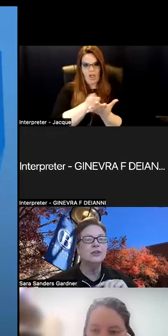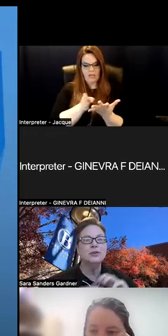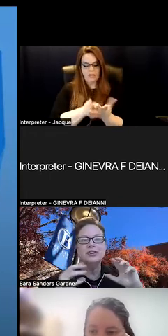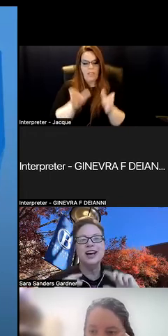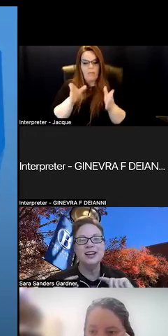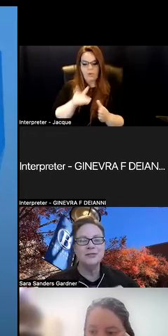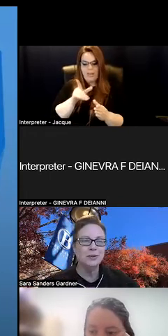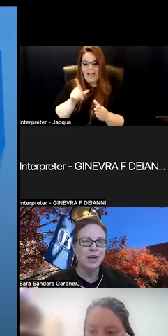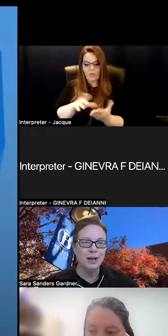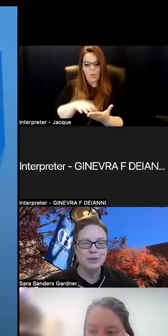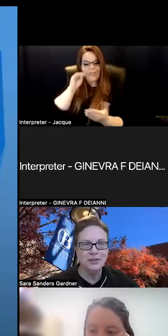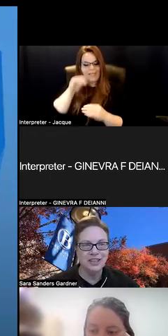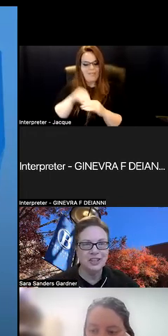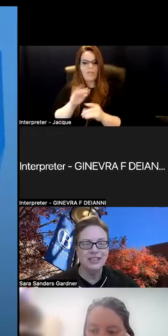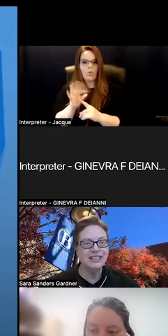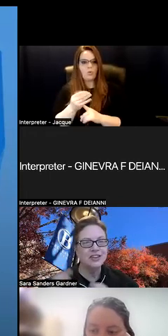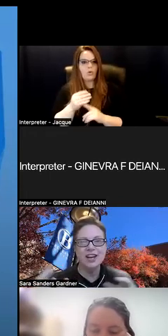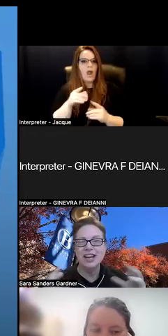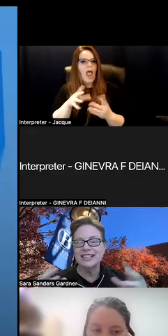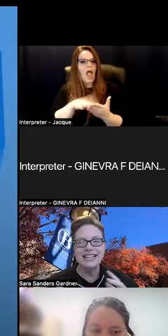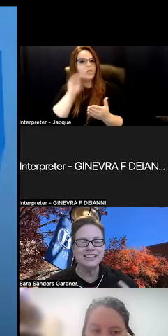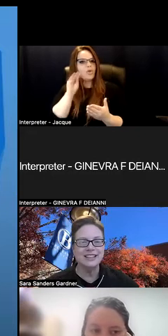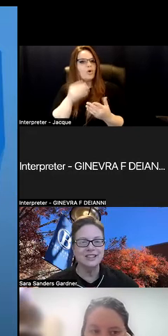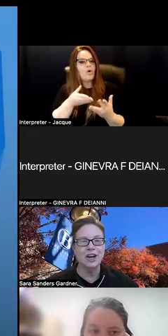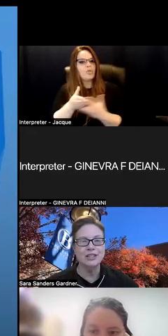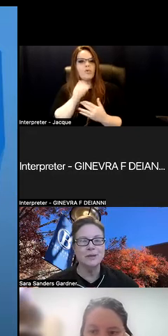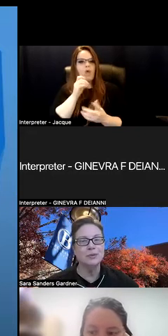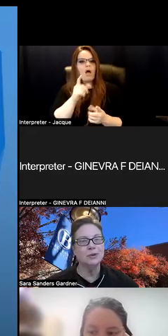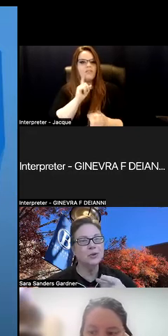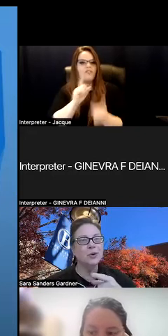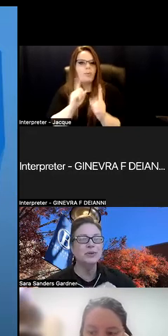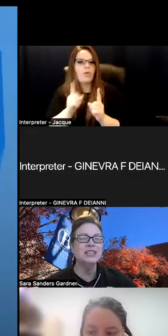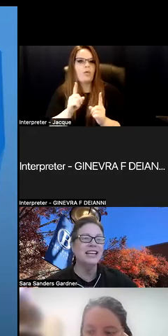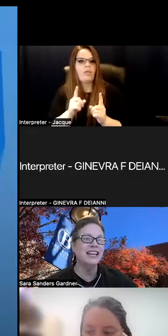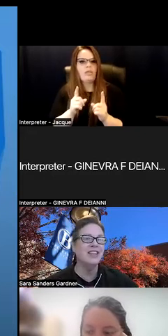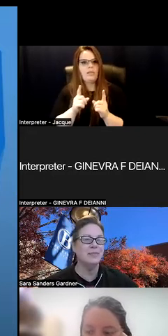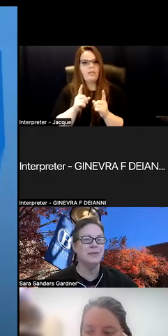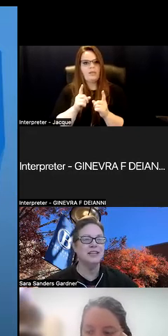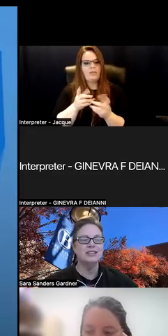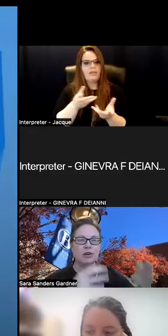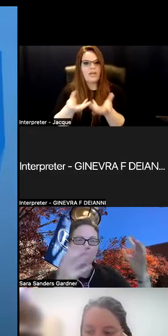through nonverbal observation. These are not didactically taught to people, nor really can they be because they're all